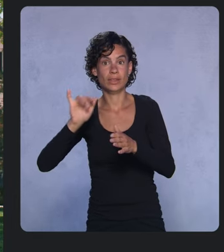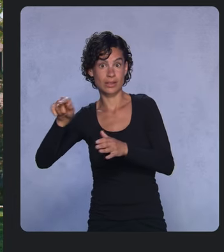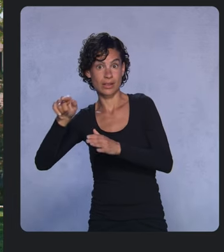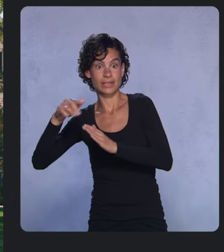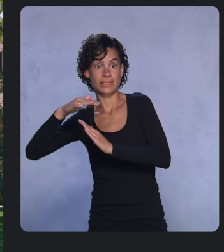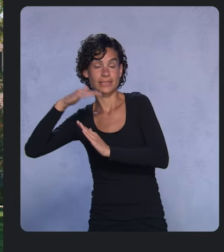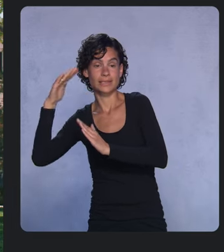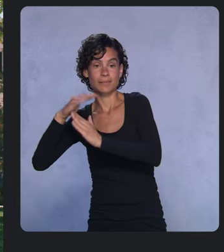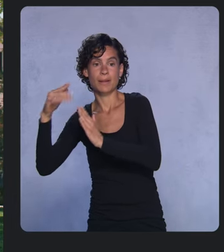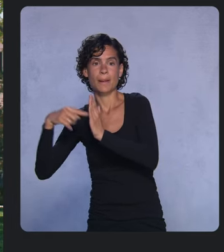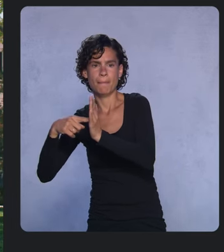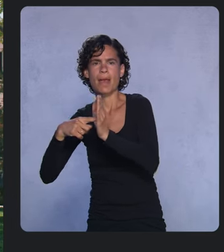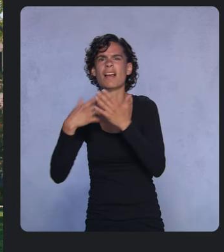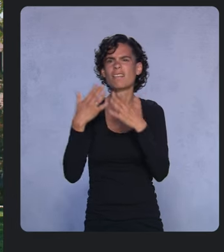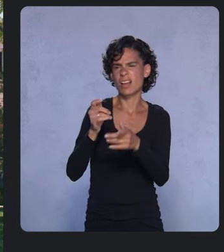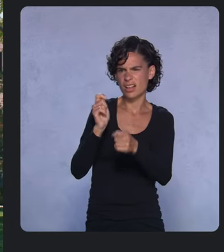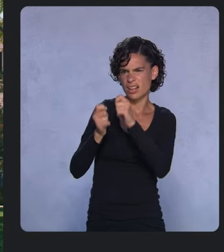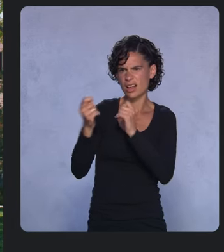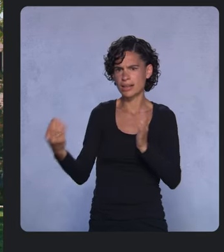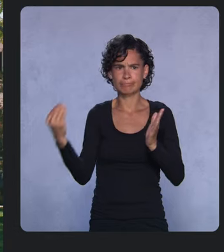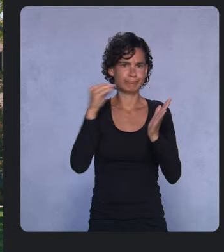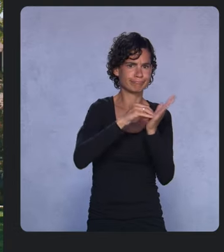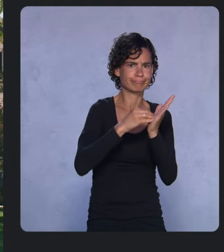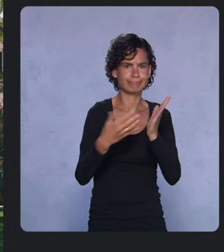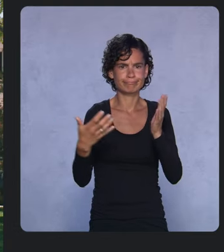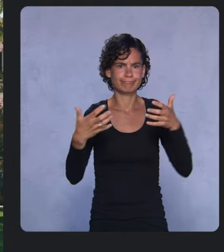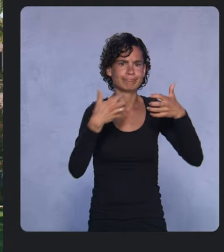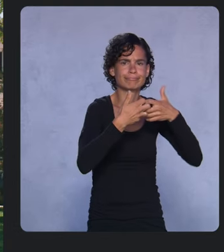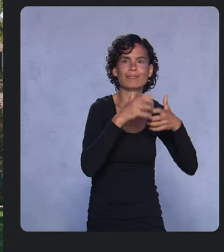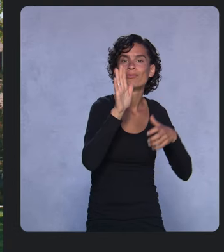using your own dataset with only a few lines of code.